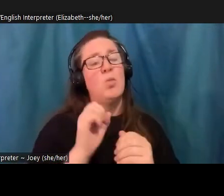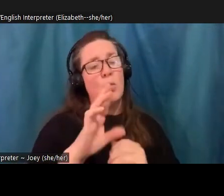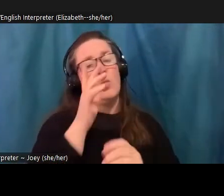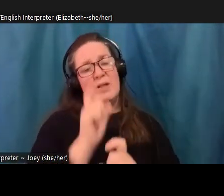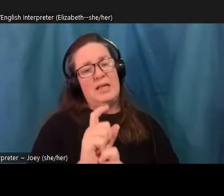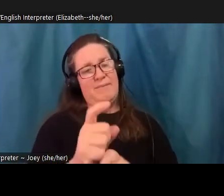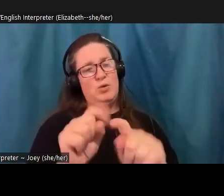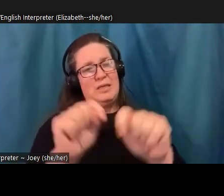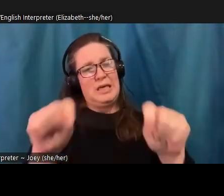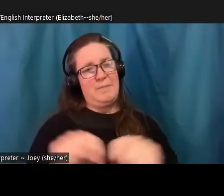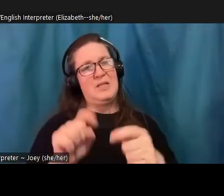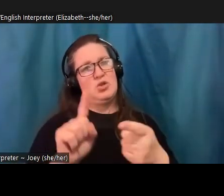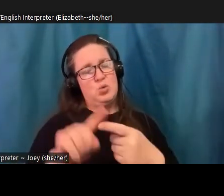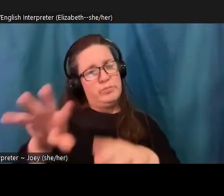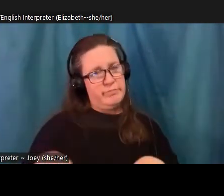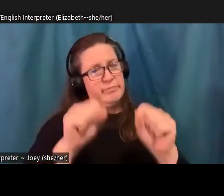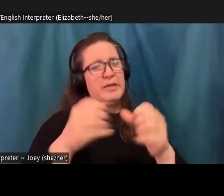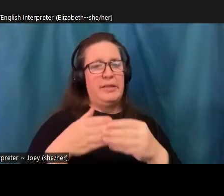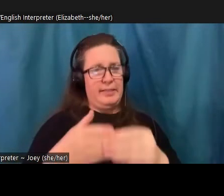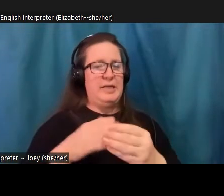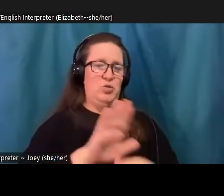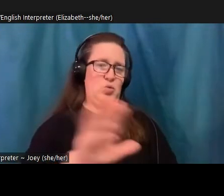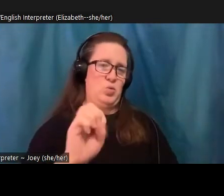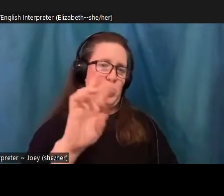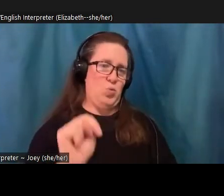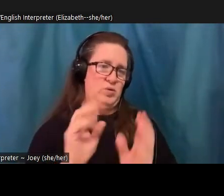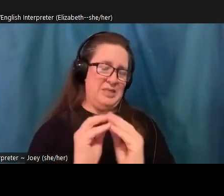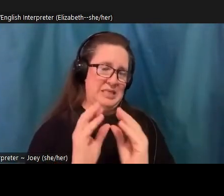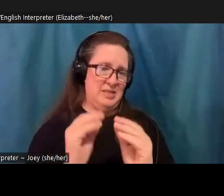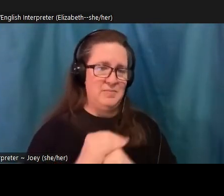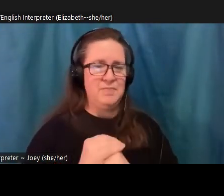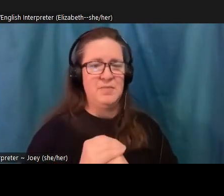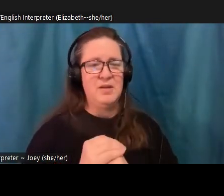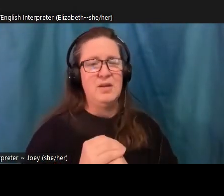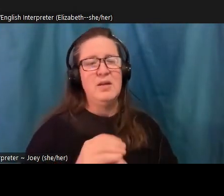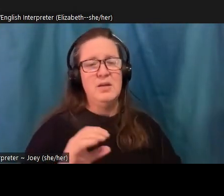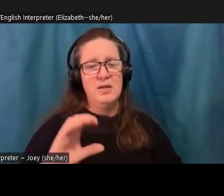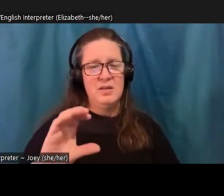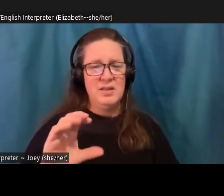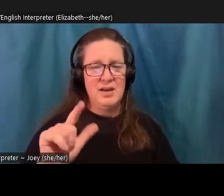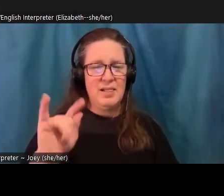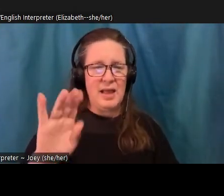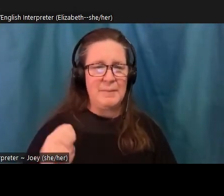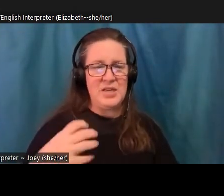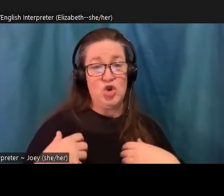your own. I think that the climate courage workshops are great because they're very international. The Good grief